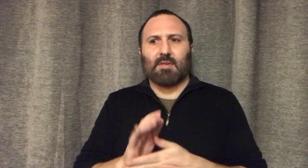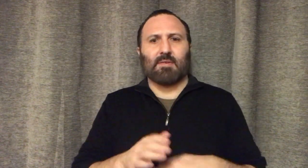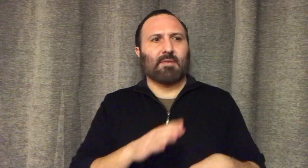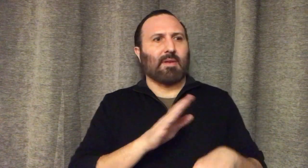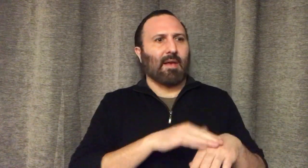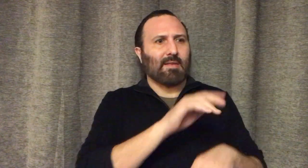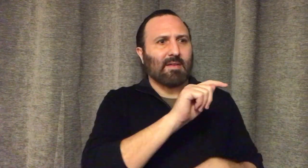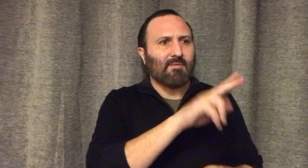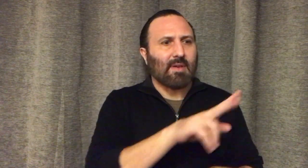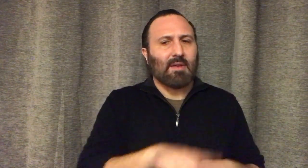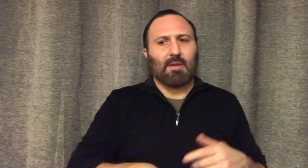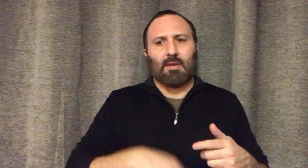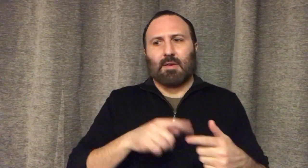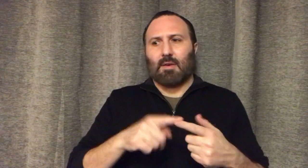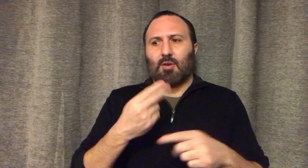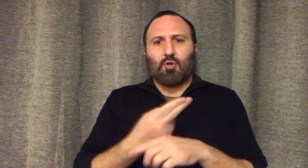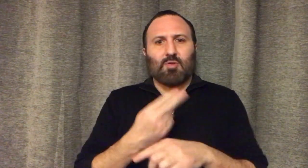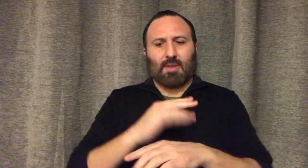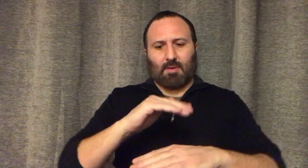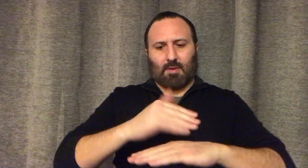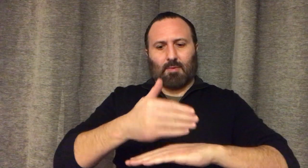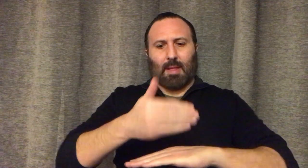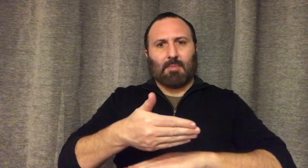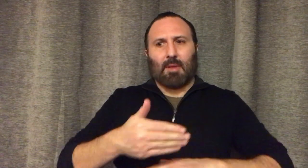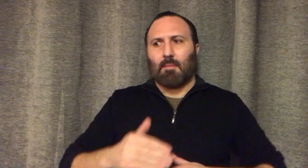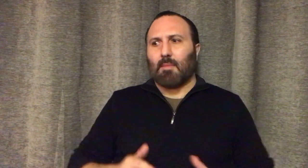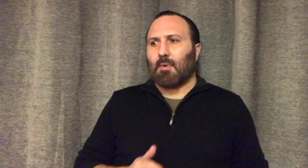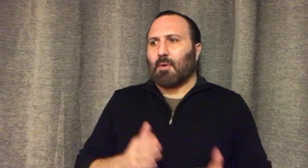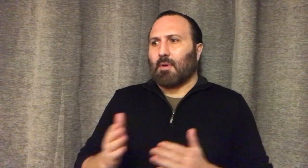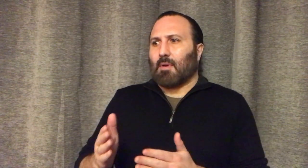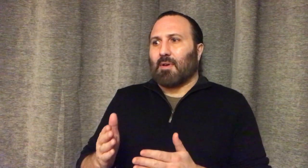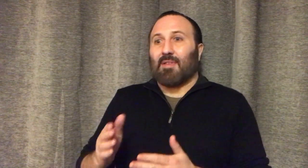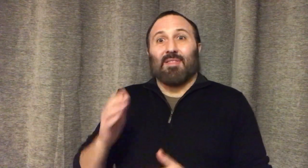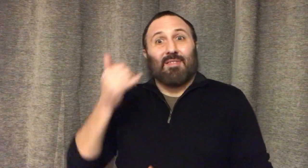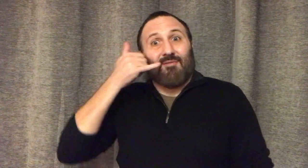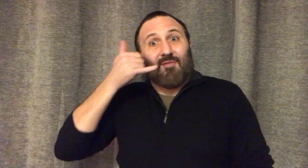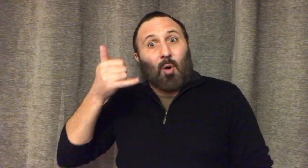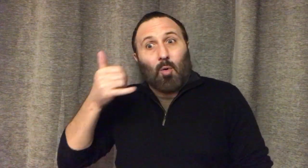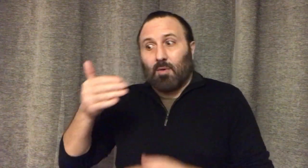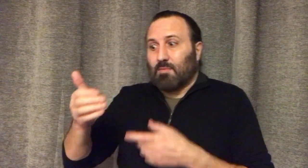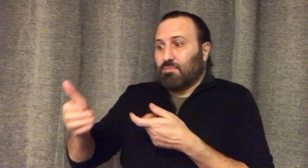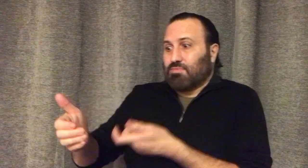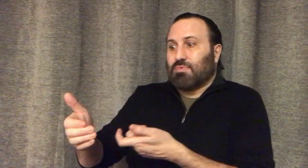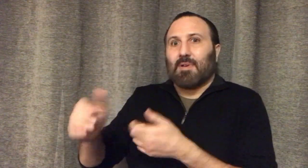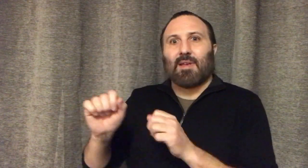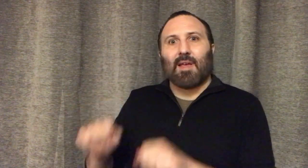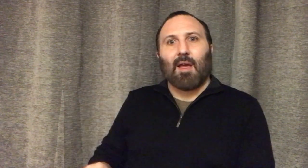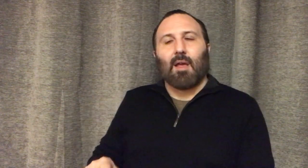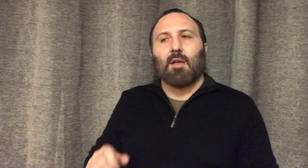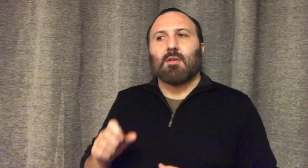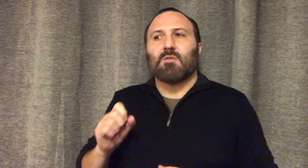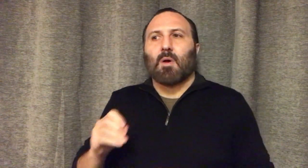through TV, laptop, phone, etc.